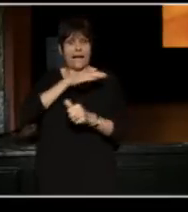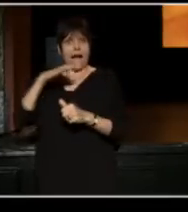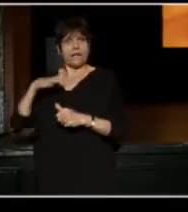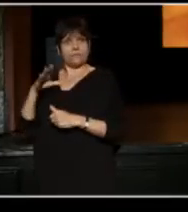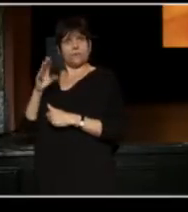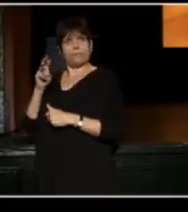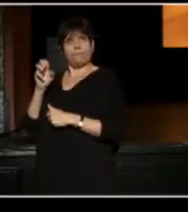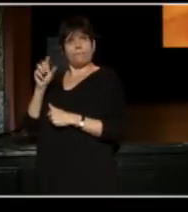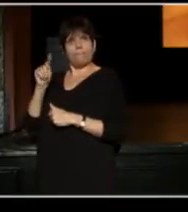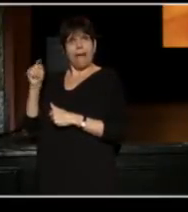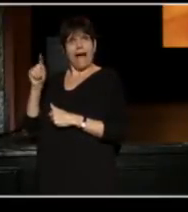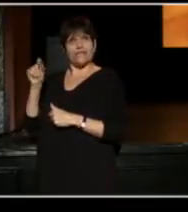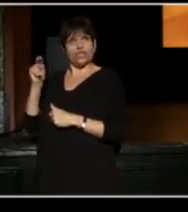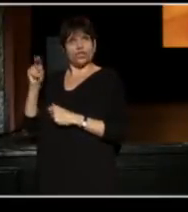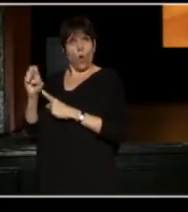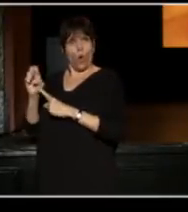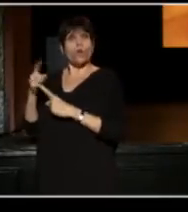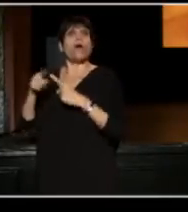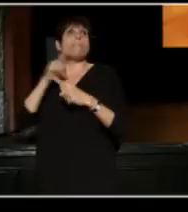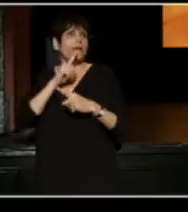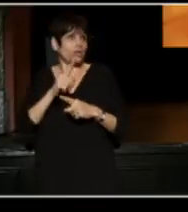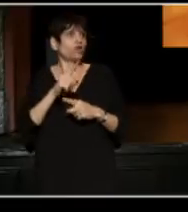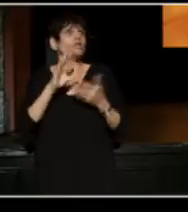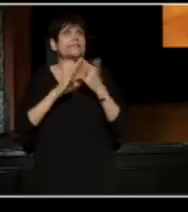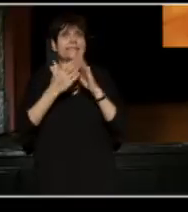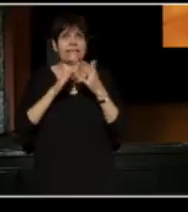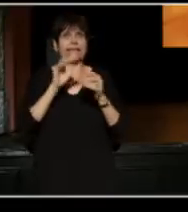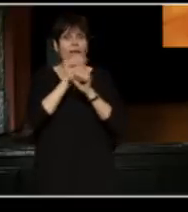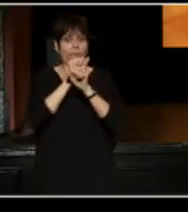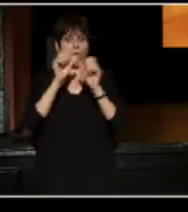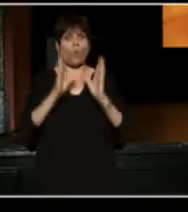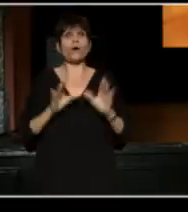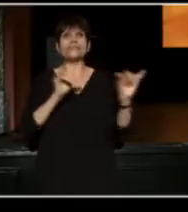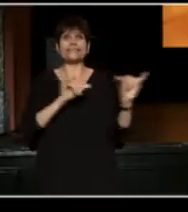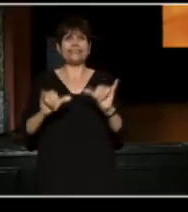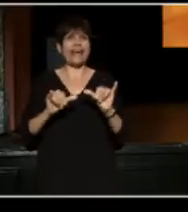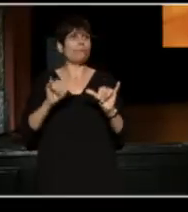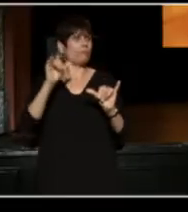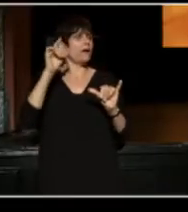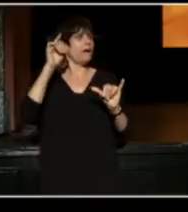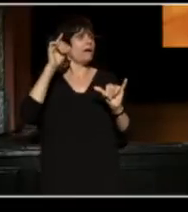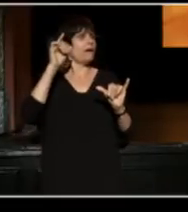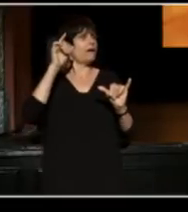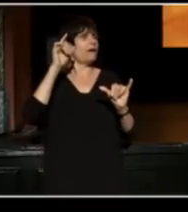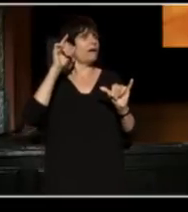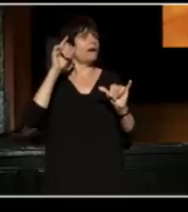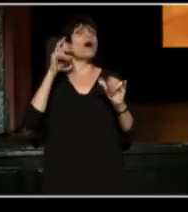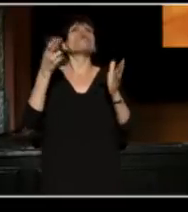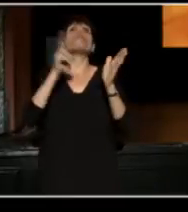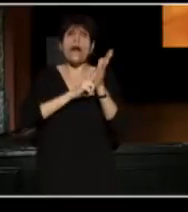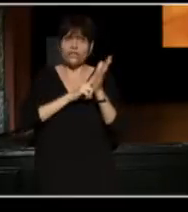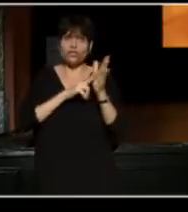to make sure that city's employees who are registered as same sex couples